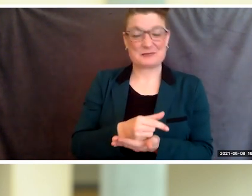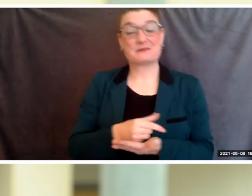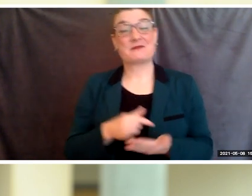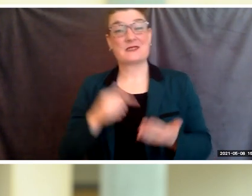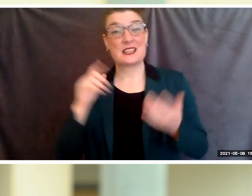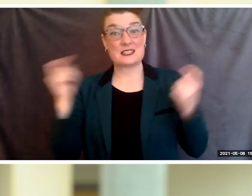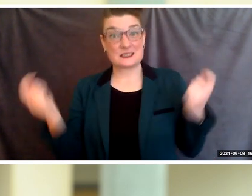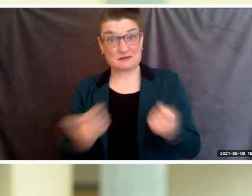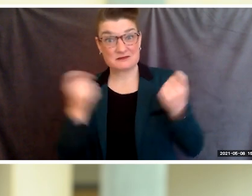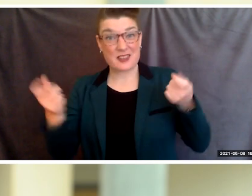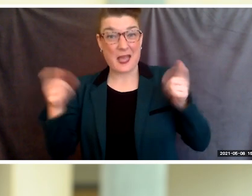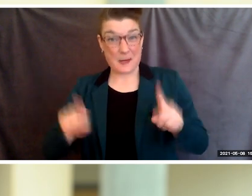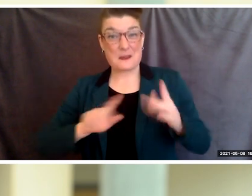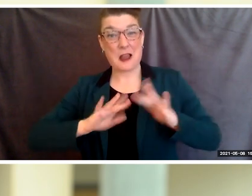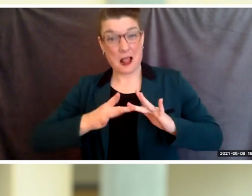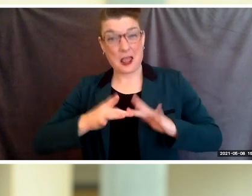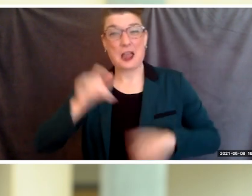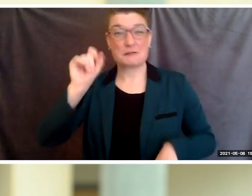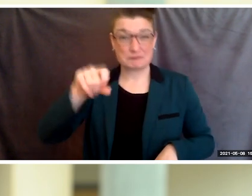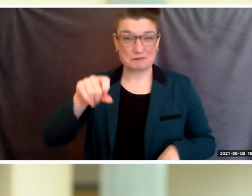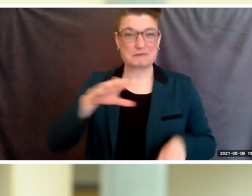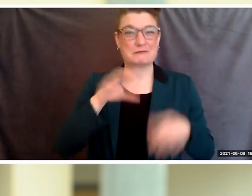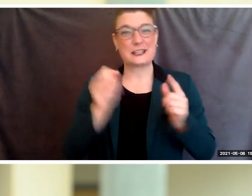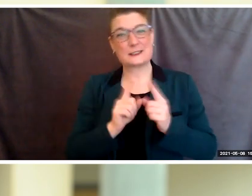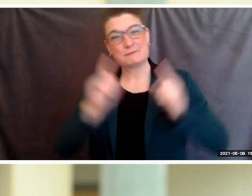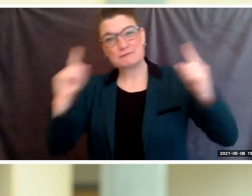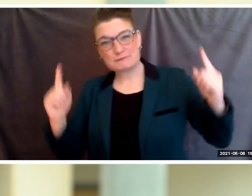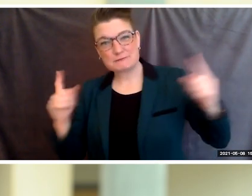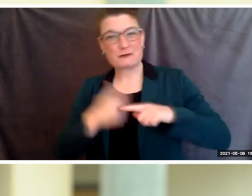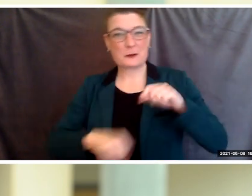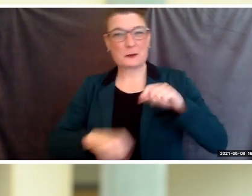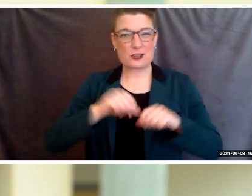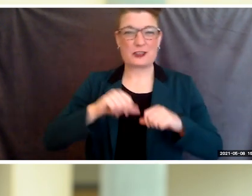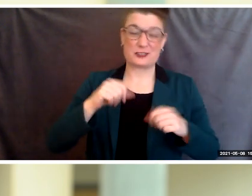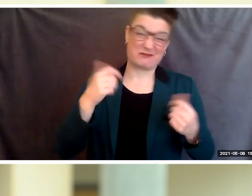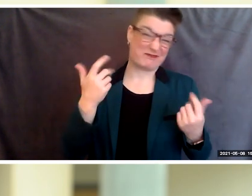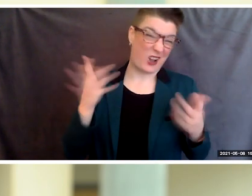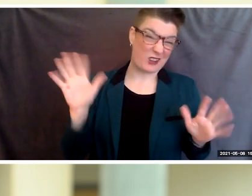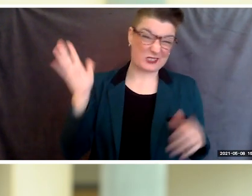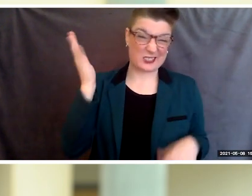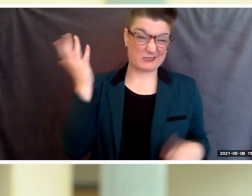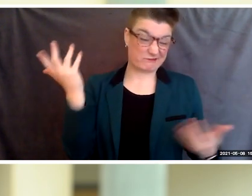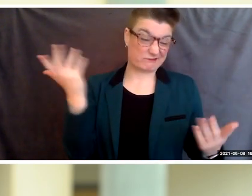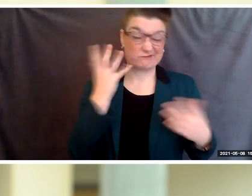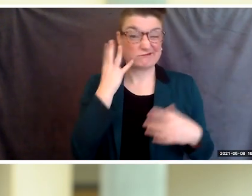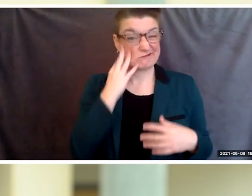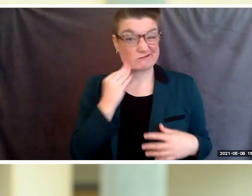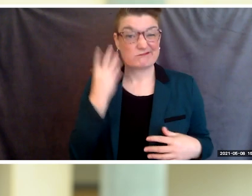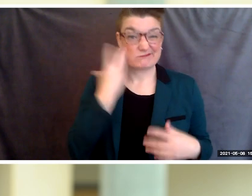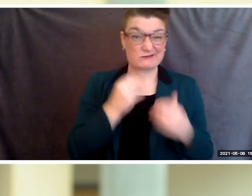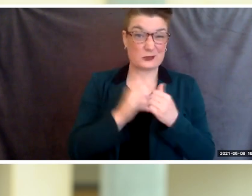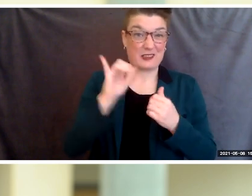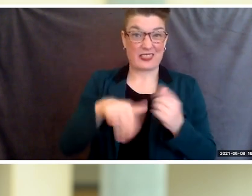and with the digital distance from each other, we know all too well. It is important to pause and remember